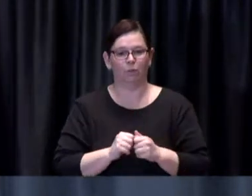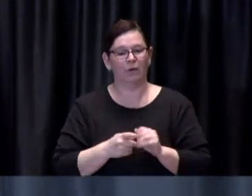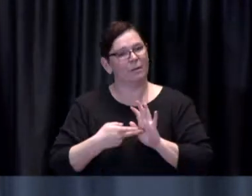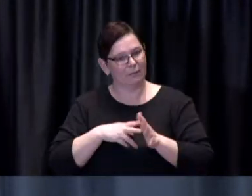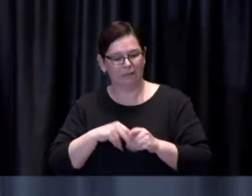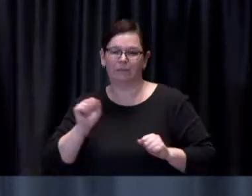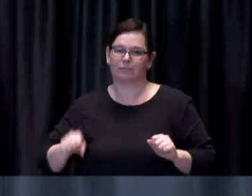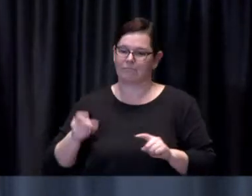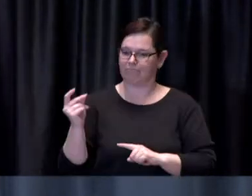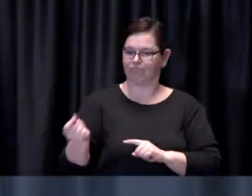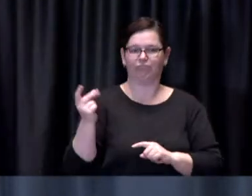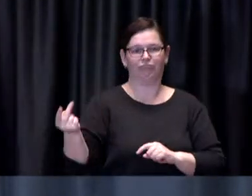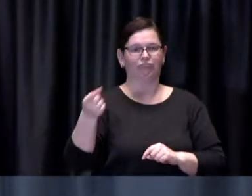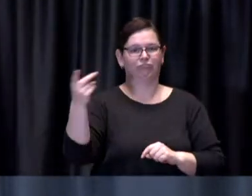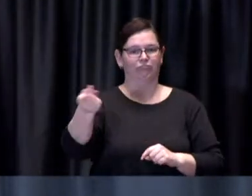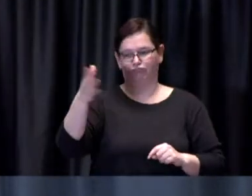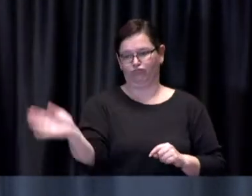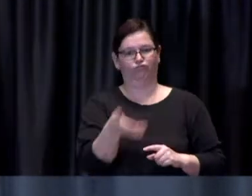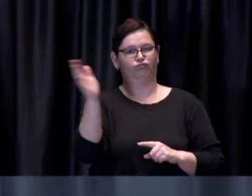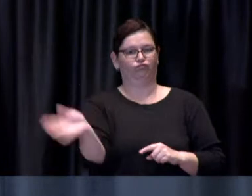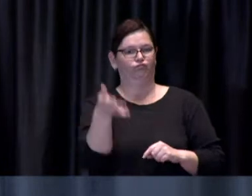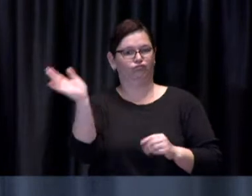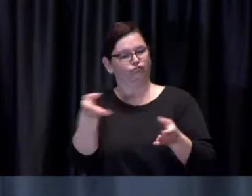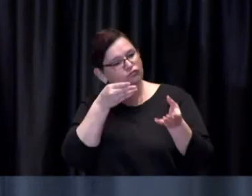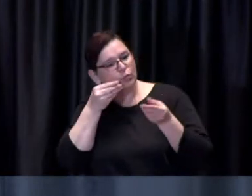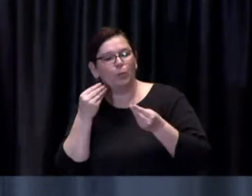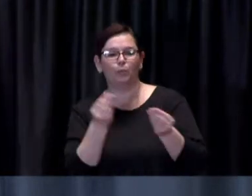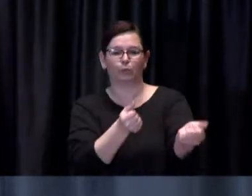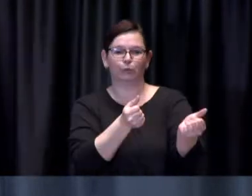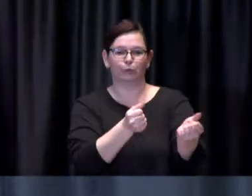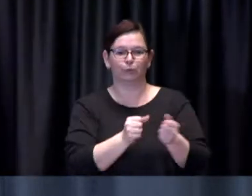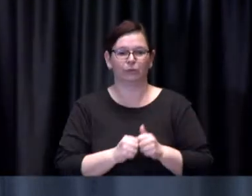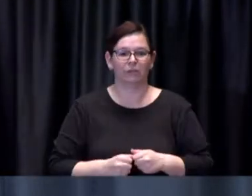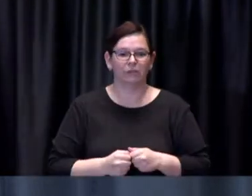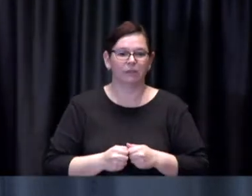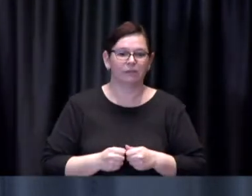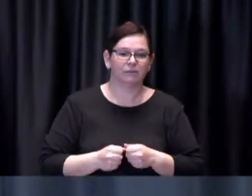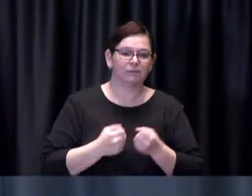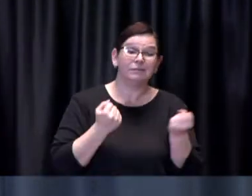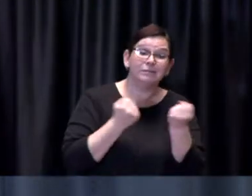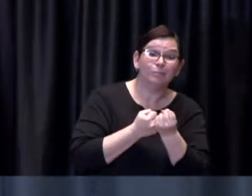I also thank everyone for limiting the number of support people that they bring with them to the clinic,